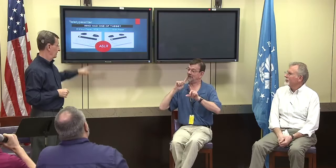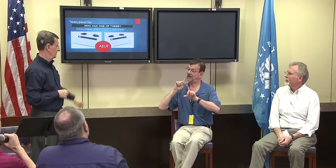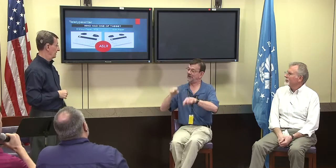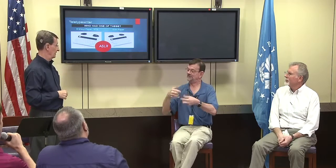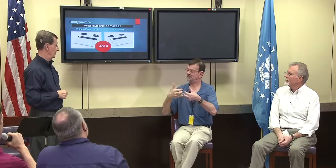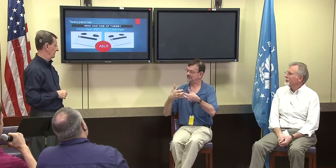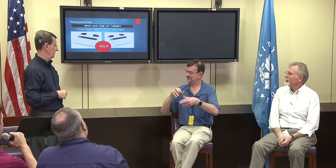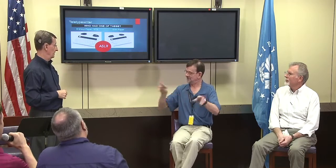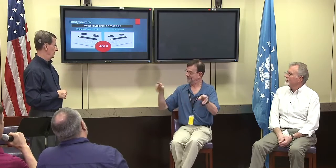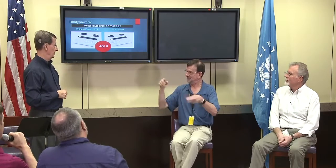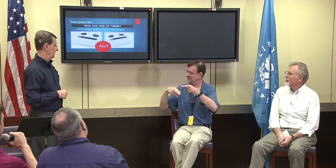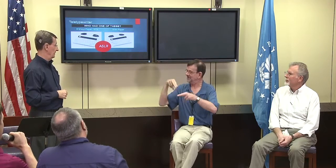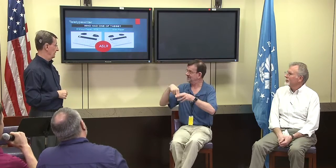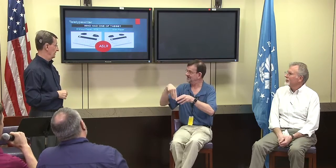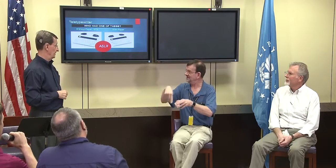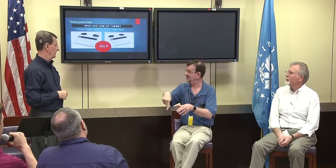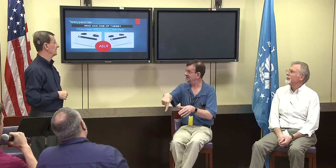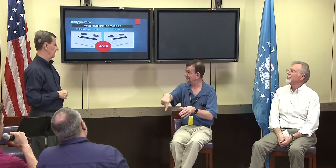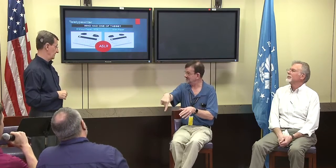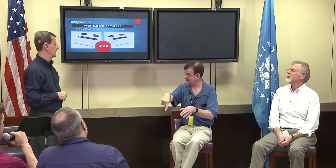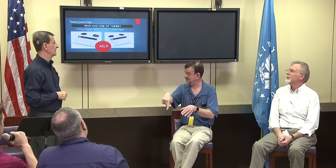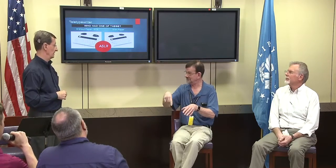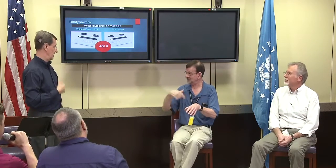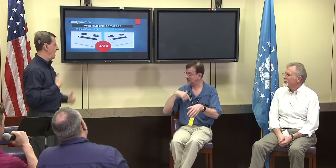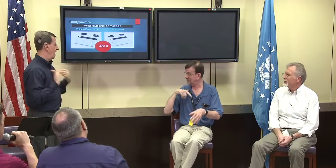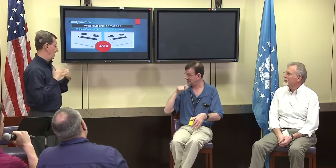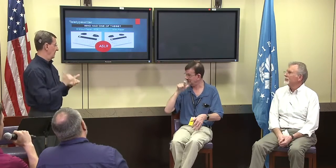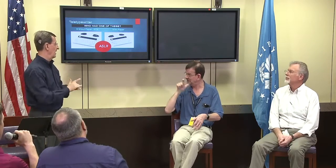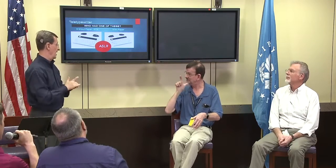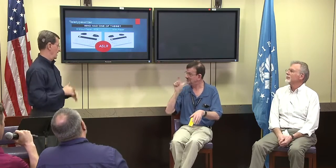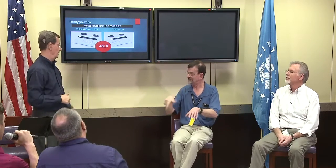my TTY had an answering machine ready inside of it